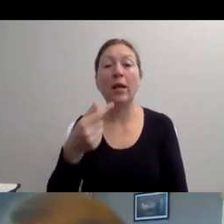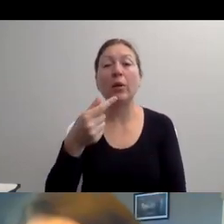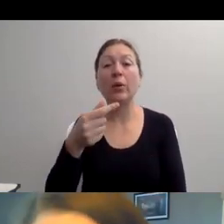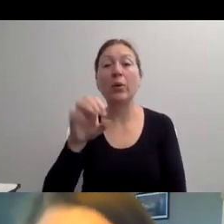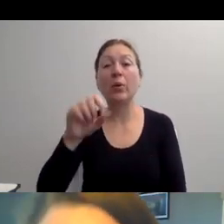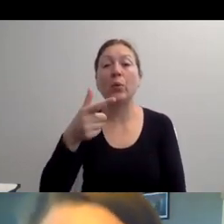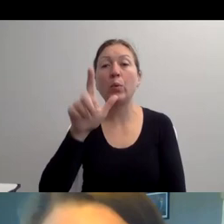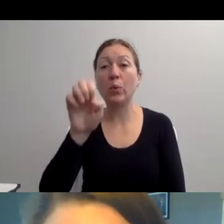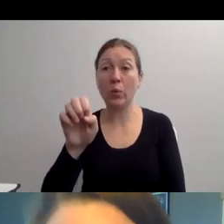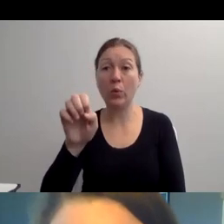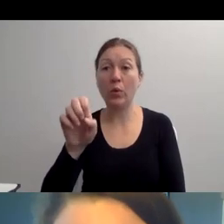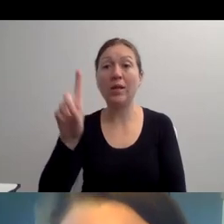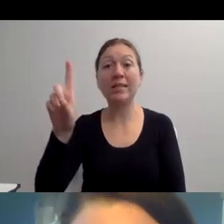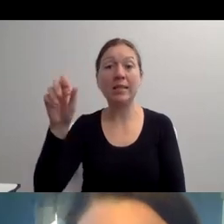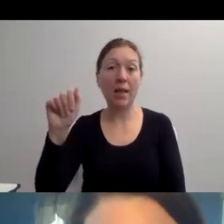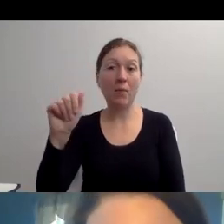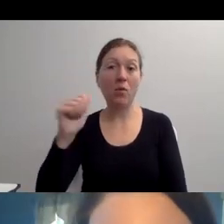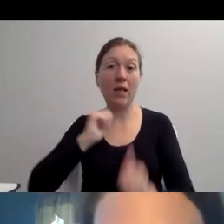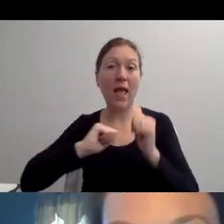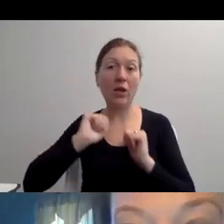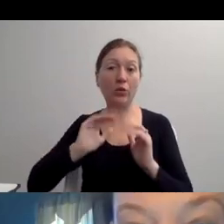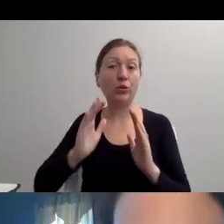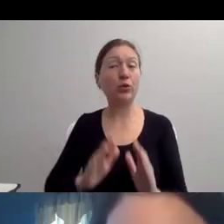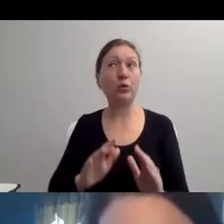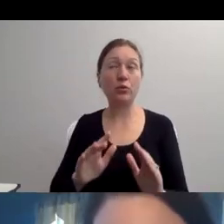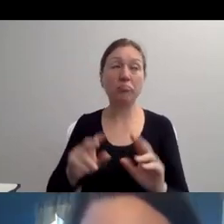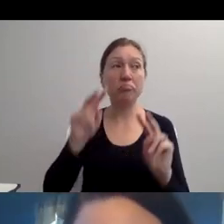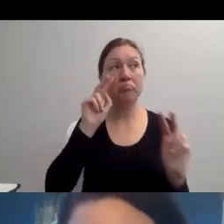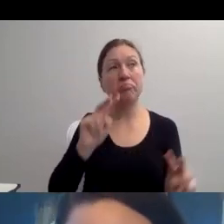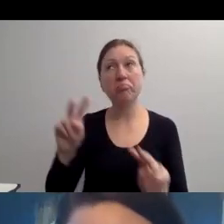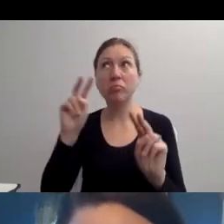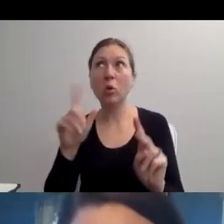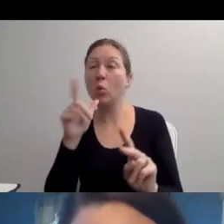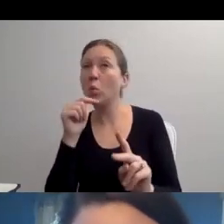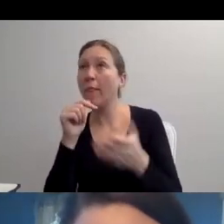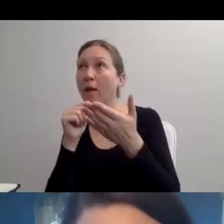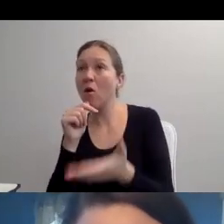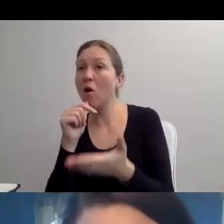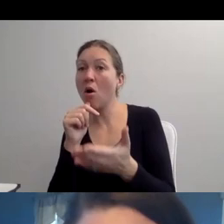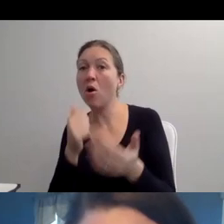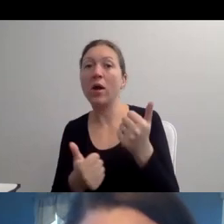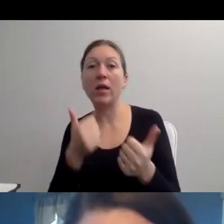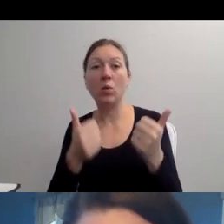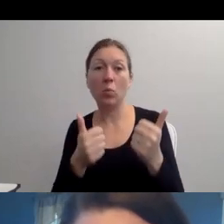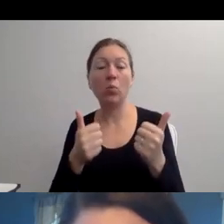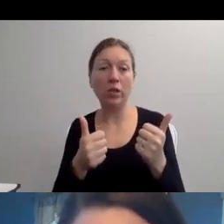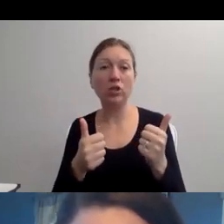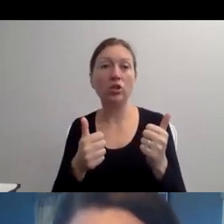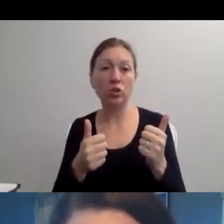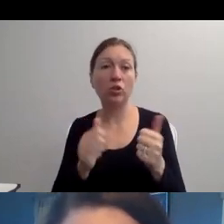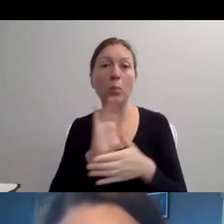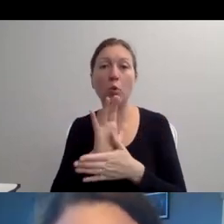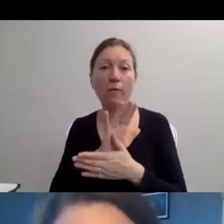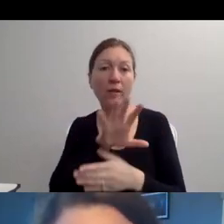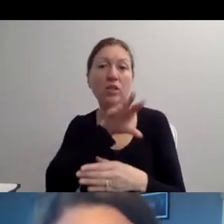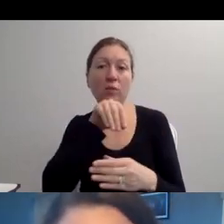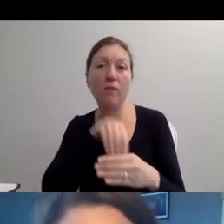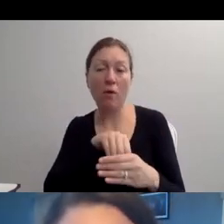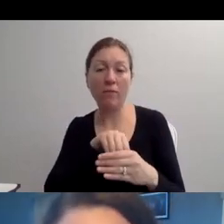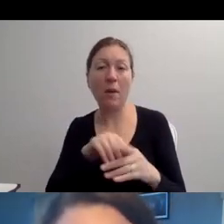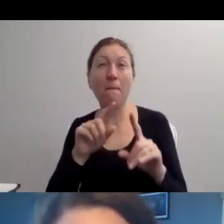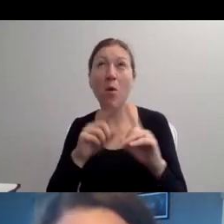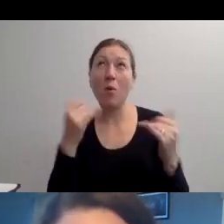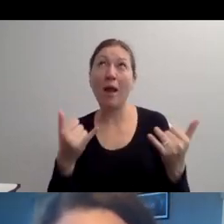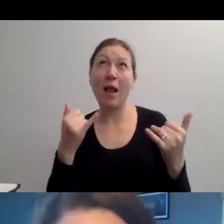"AND NOT ENOUGH PEOPLE ARE -- YOU KNOW, WE DON'T HAVE ENOUGH PEOPLE EMPLOYED STILL.